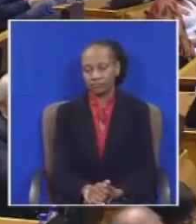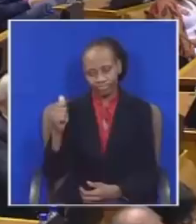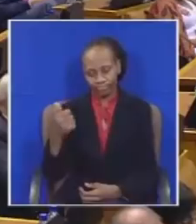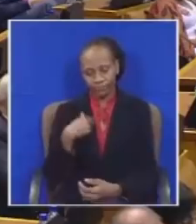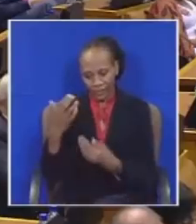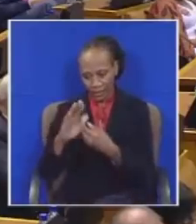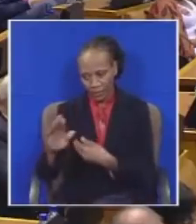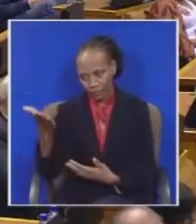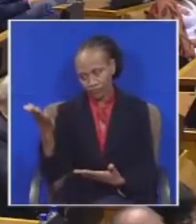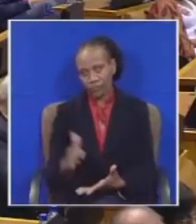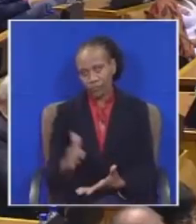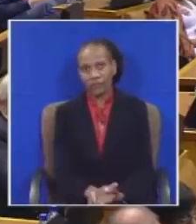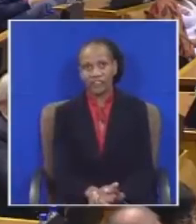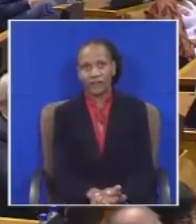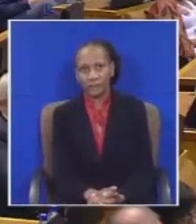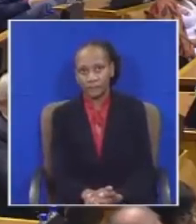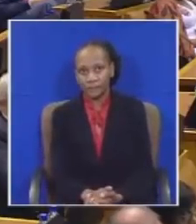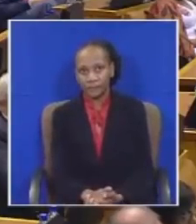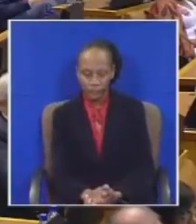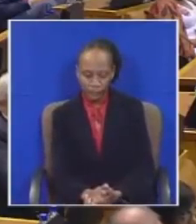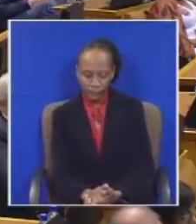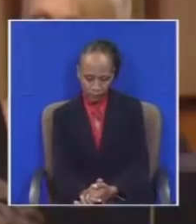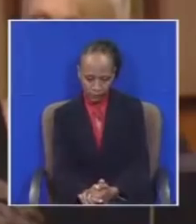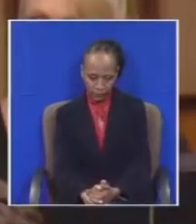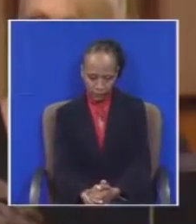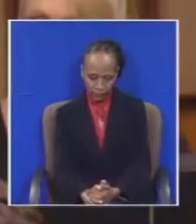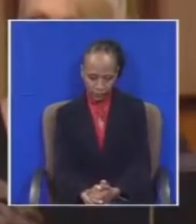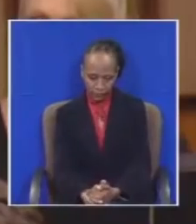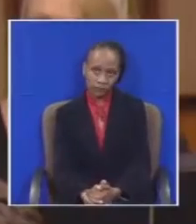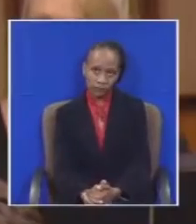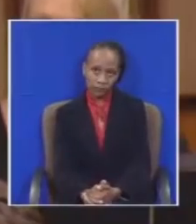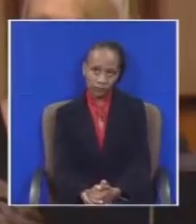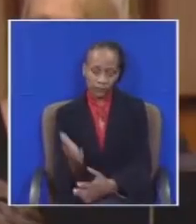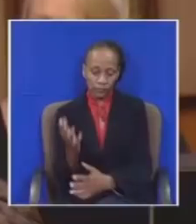We are only 2 in this Nationalism Assembly Honorable speaker...